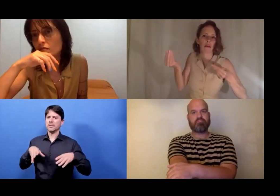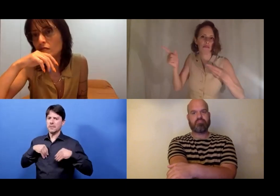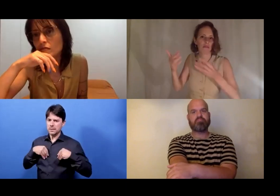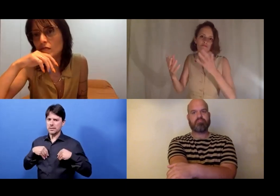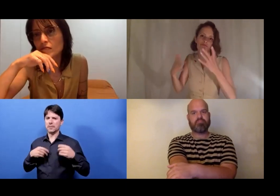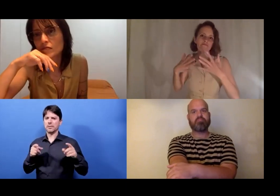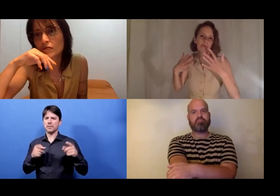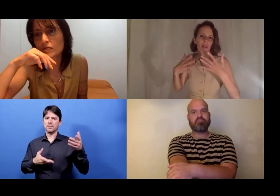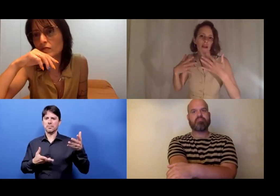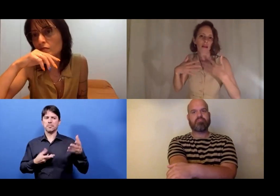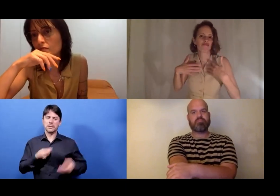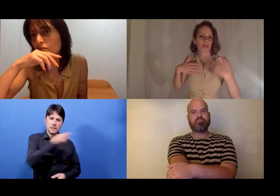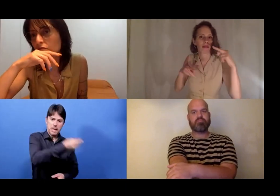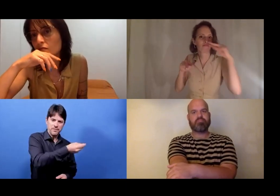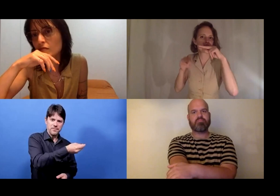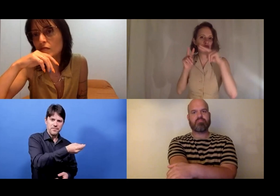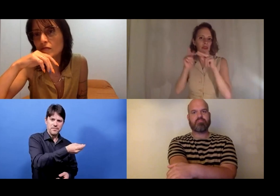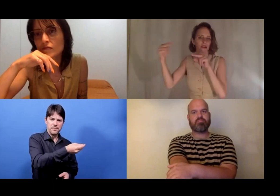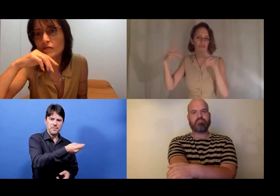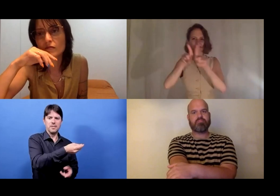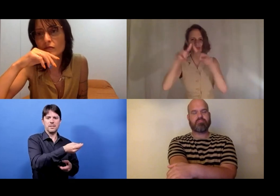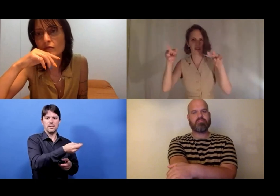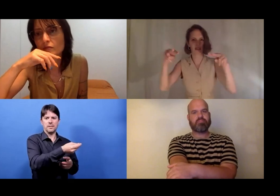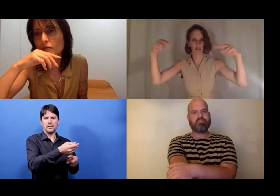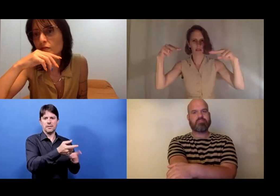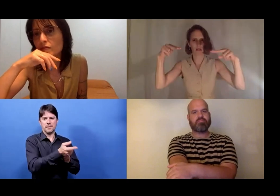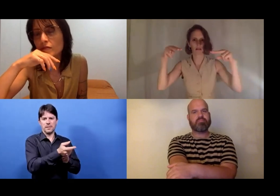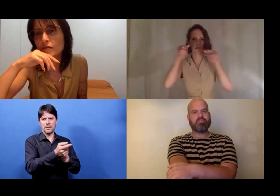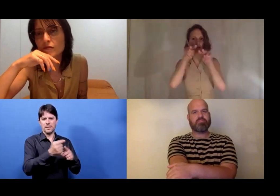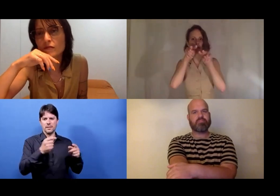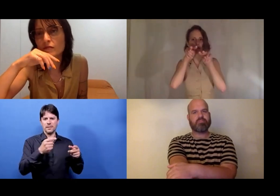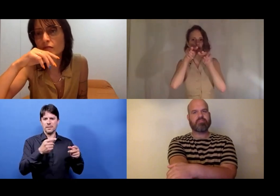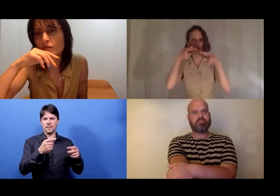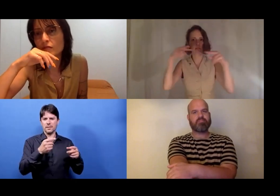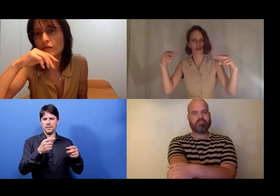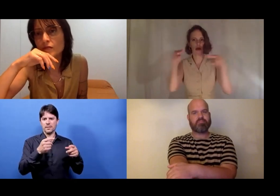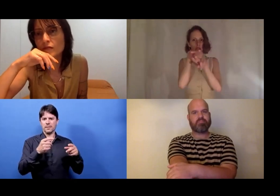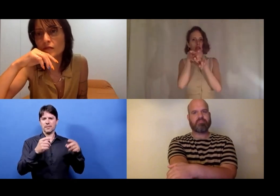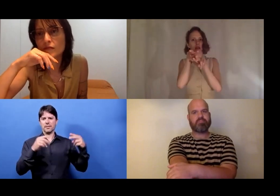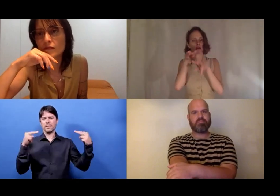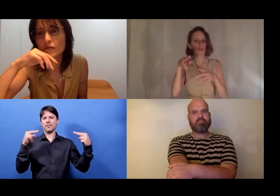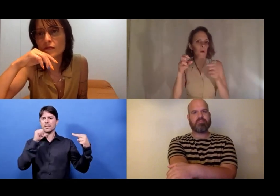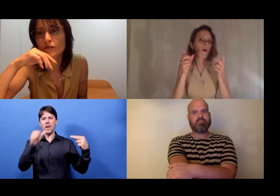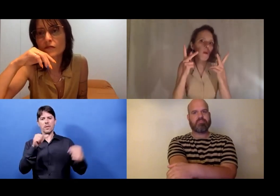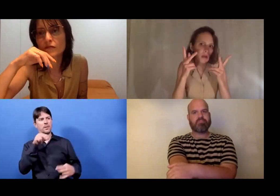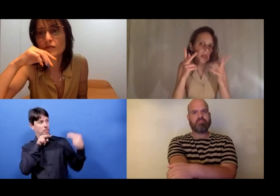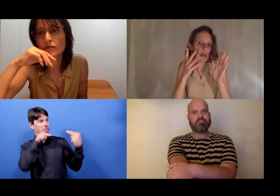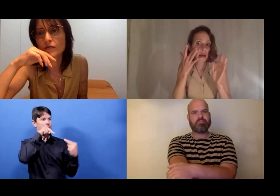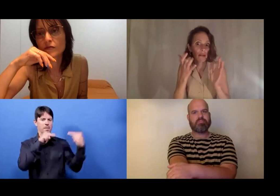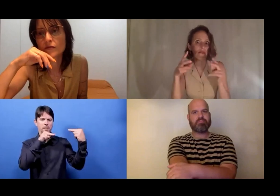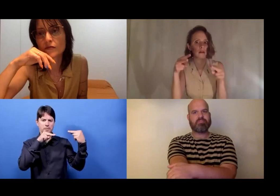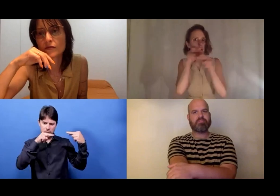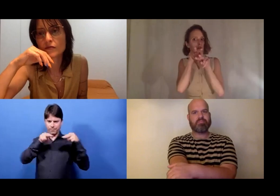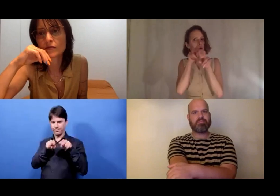and your development. And at least you can then together reflect on what you see.